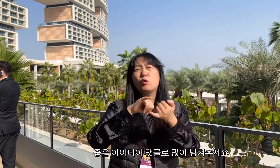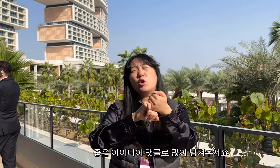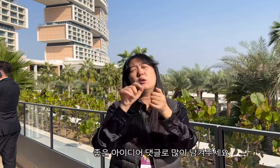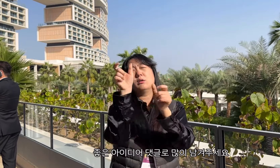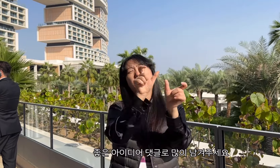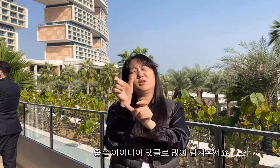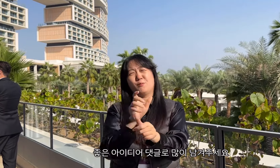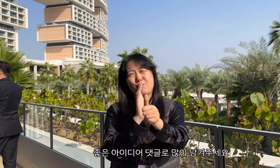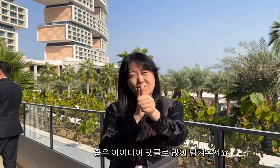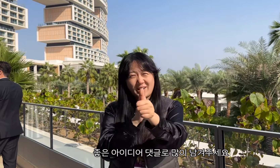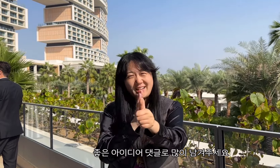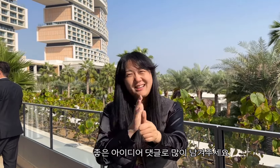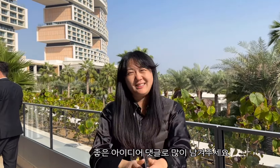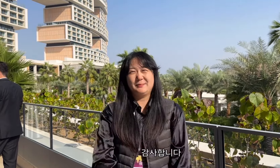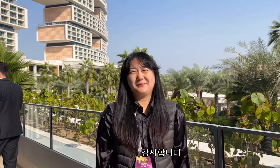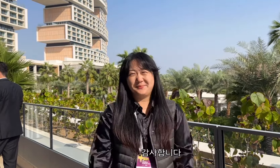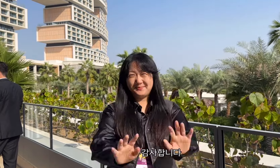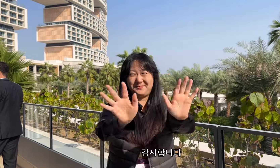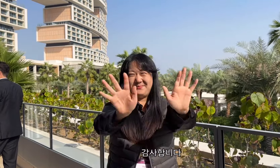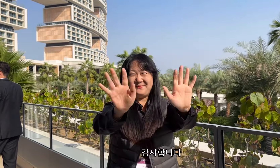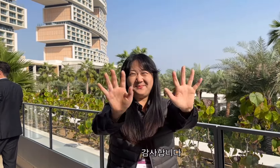leave comments with good ideas. Thank you :)!